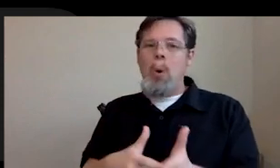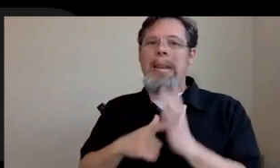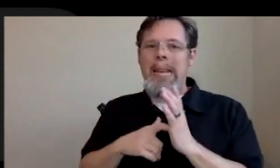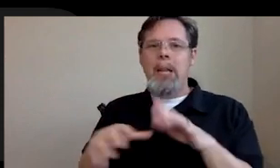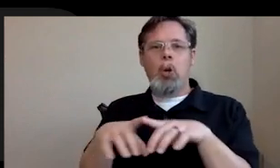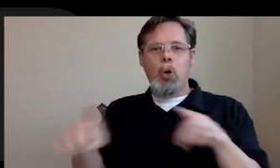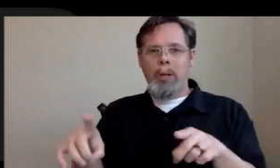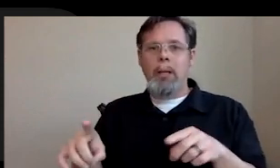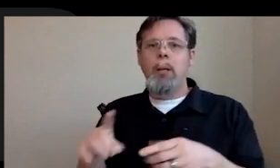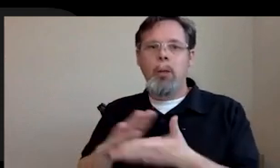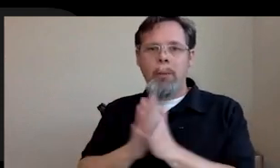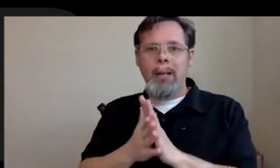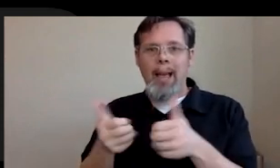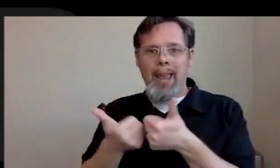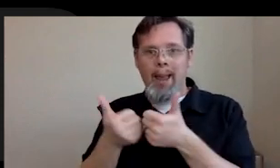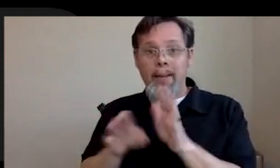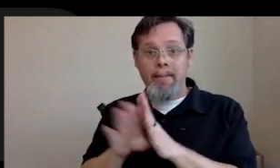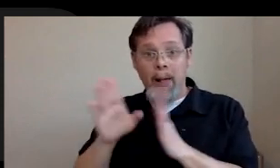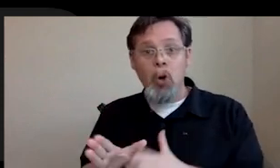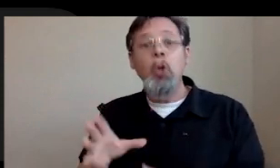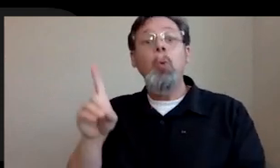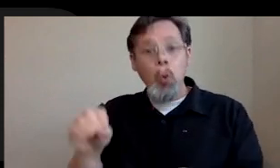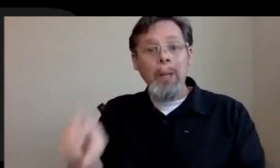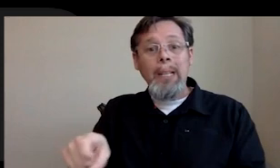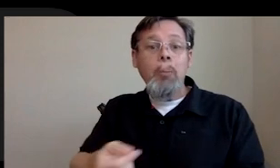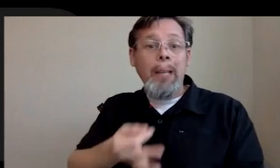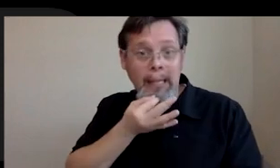degree to be a game developer. You do need to be good. You do need to be talented and you do need